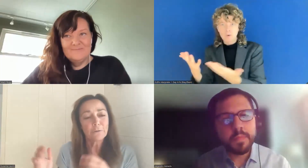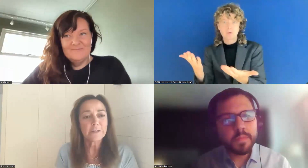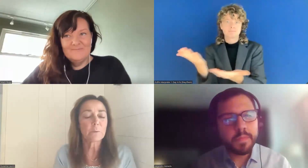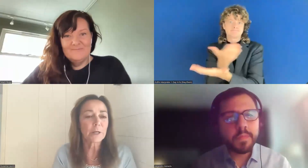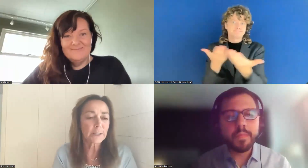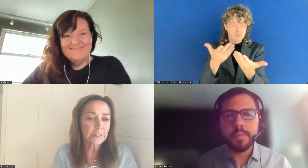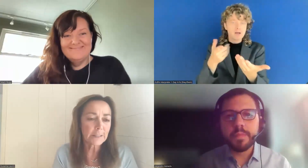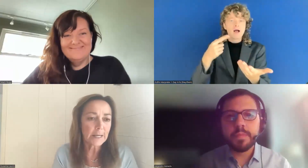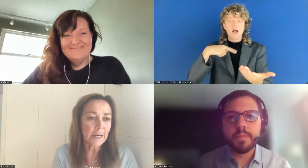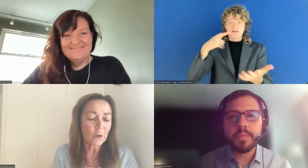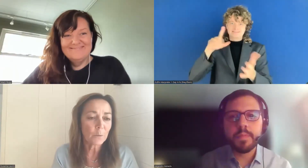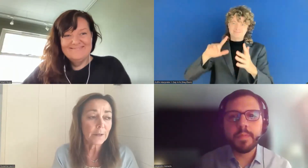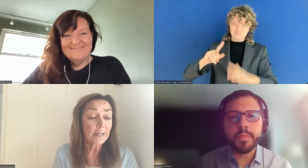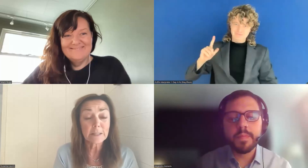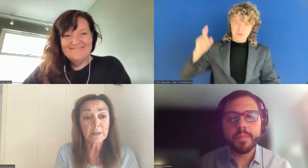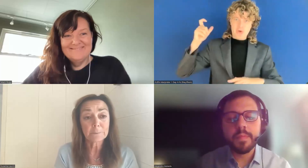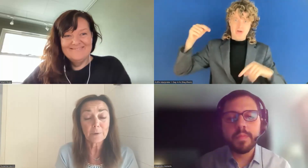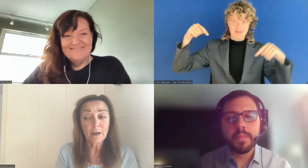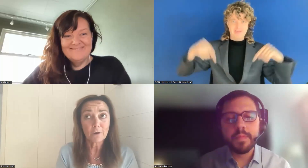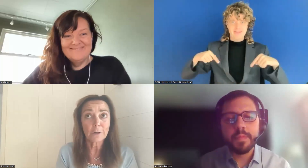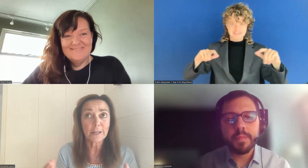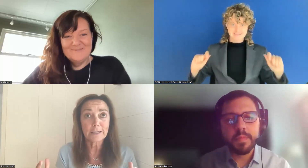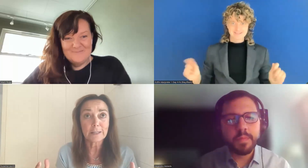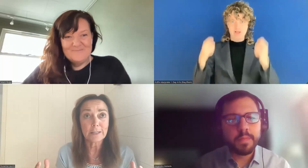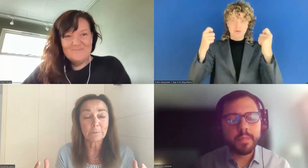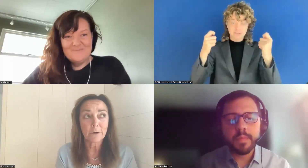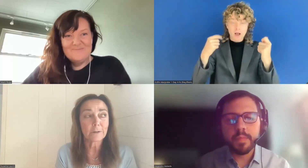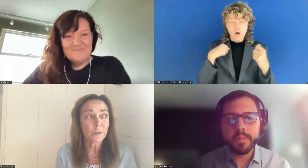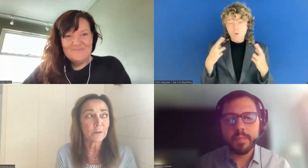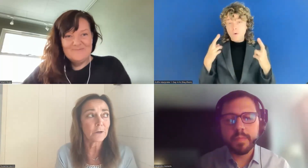the celebrations. I hope that next year I have heard that the 23rd of